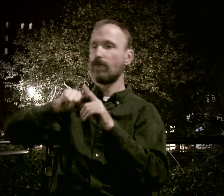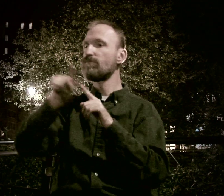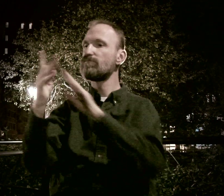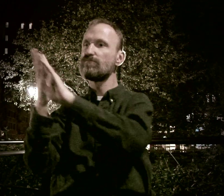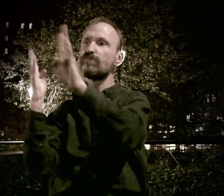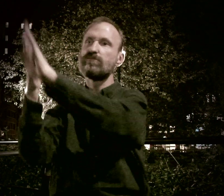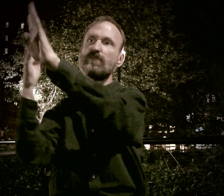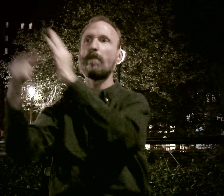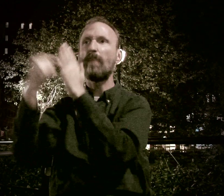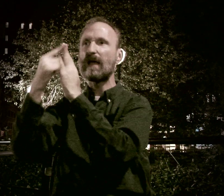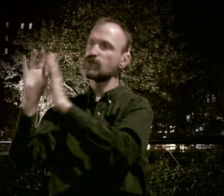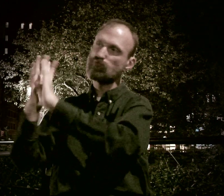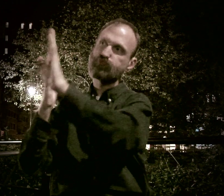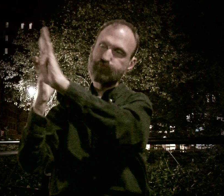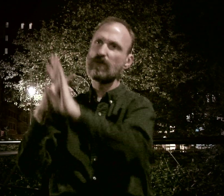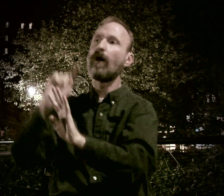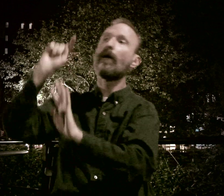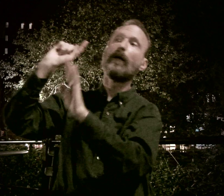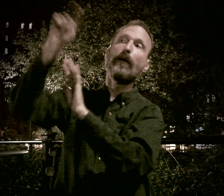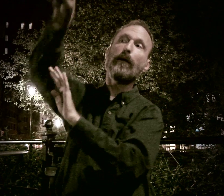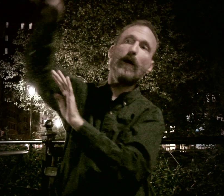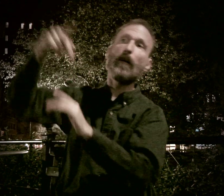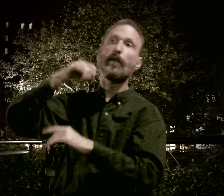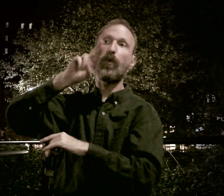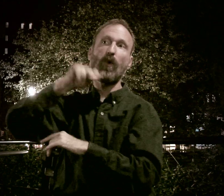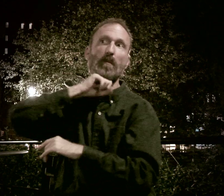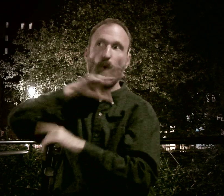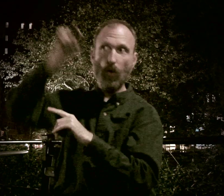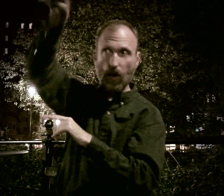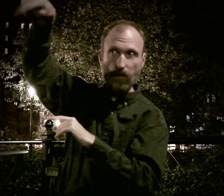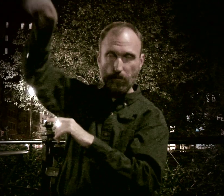and there's a sales clerk here and then you have rows of magazines, and in the back there's the porn section.